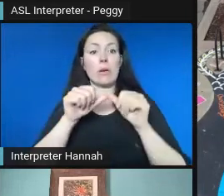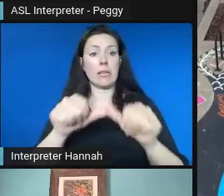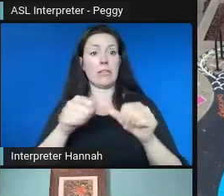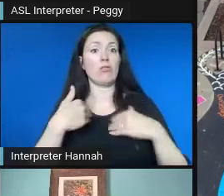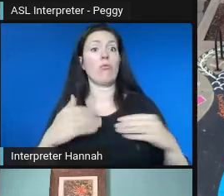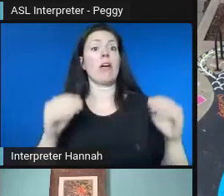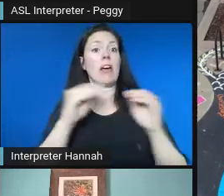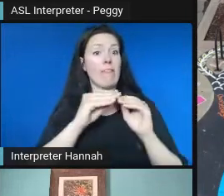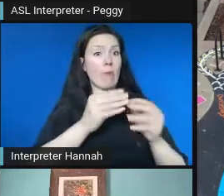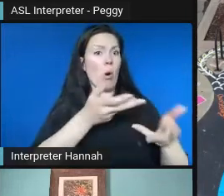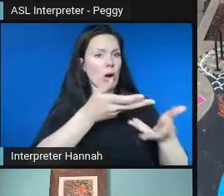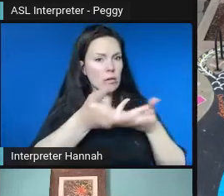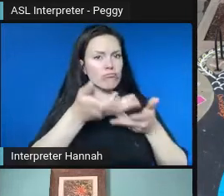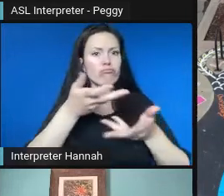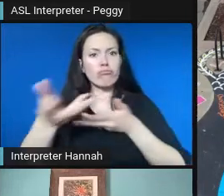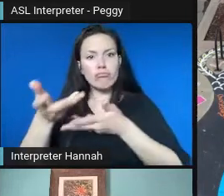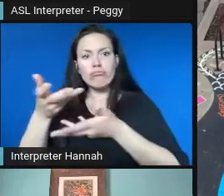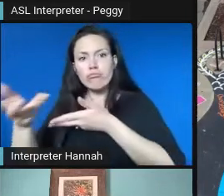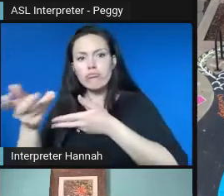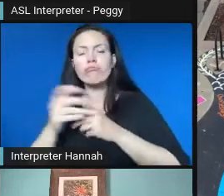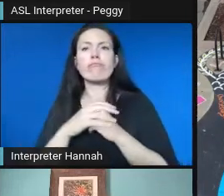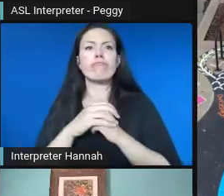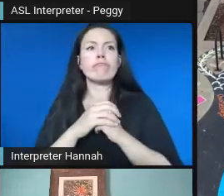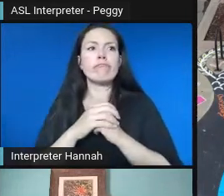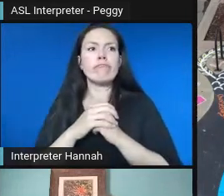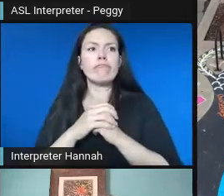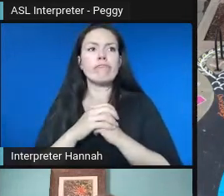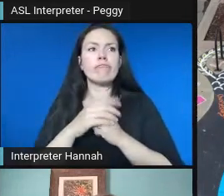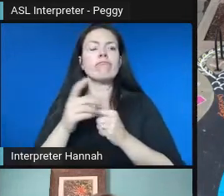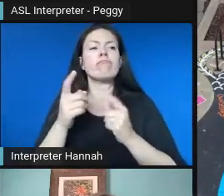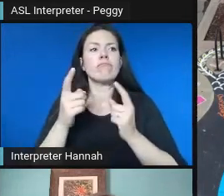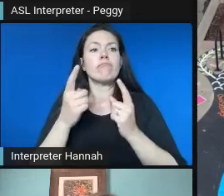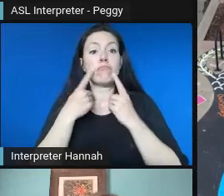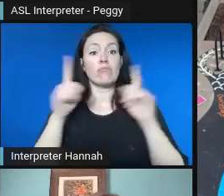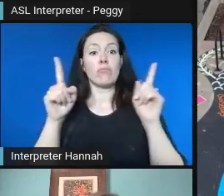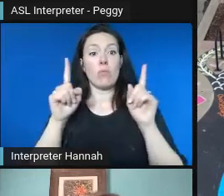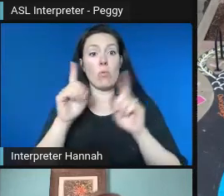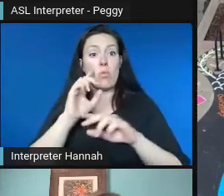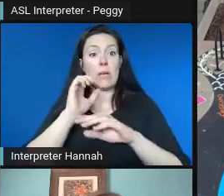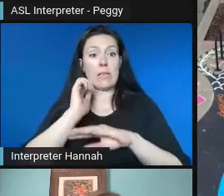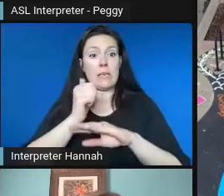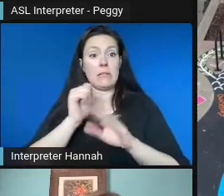And came up with a really simple idea that we could use